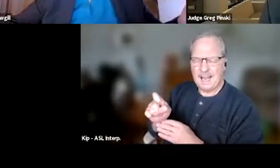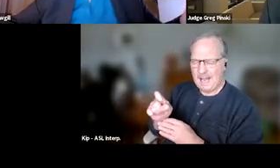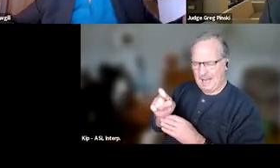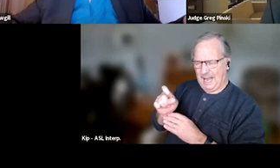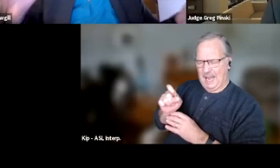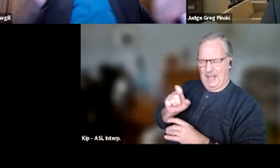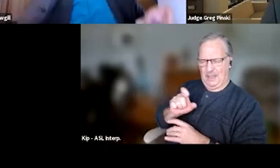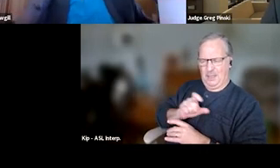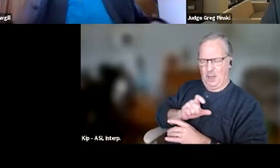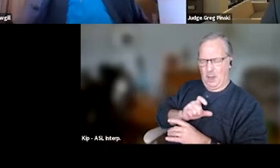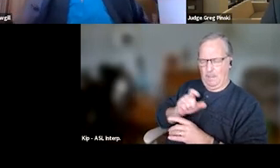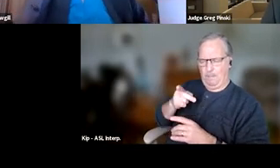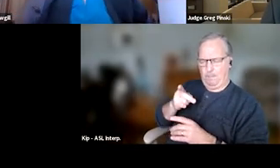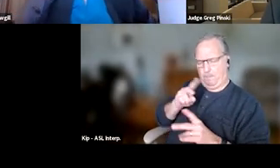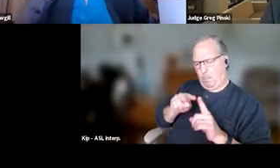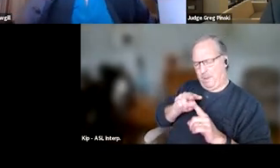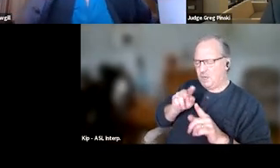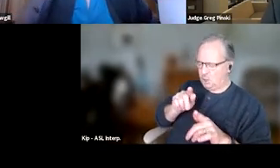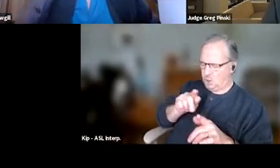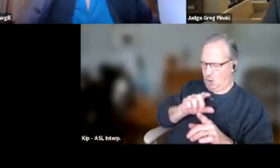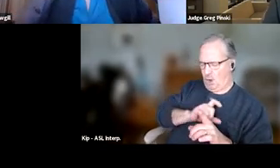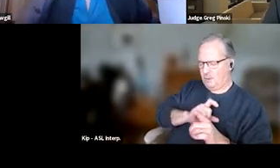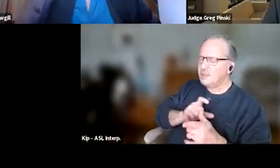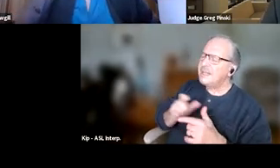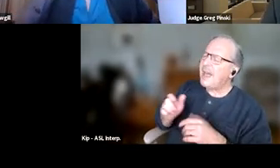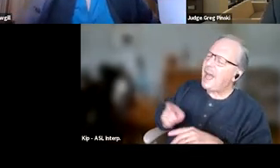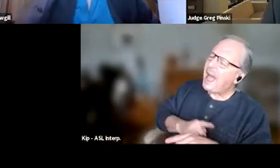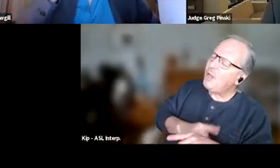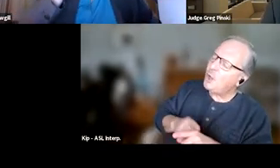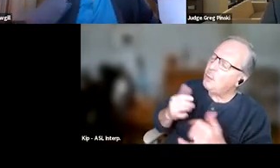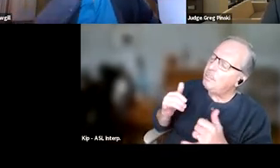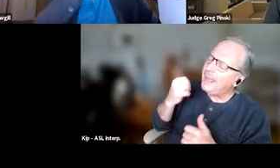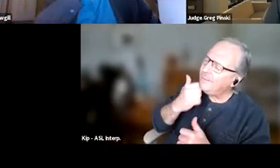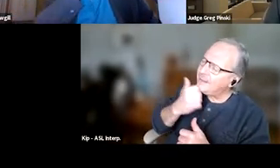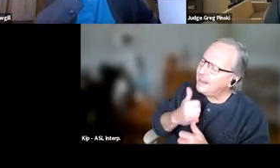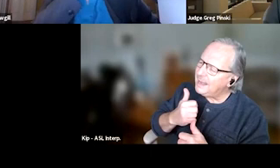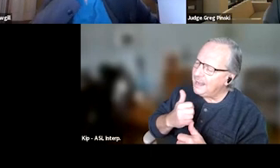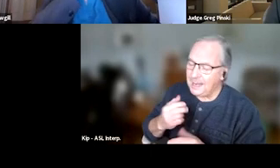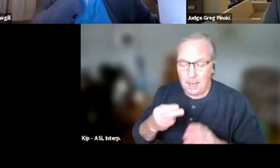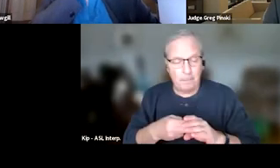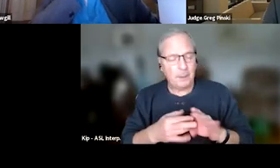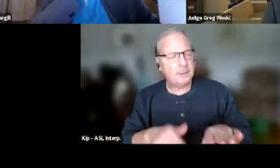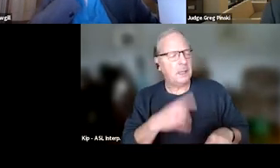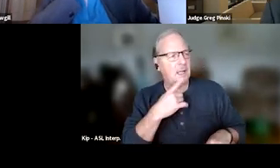how often or how long he was playing his Xbox every day, and the participant said something like 17 hours.